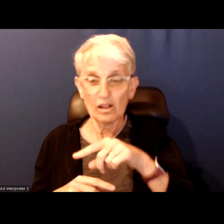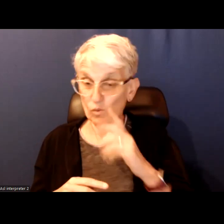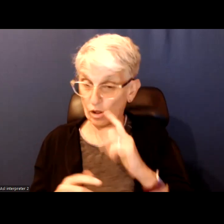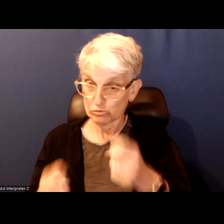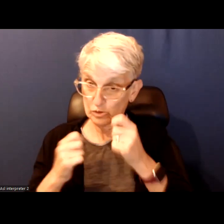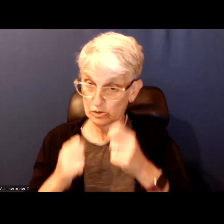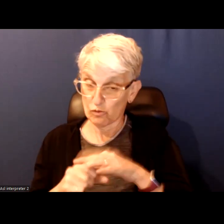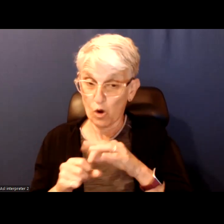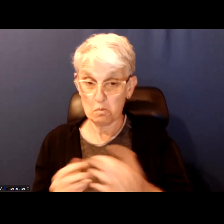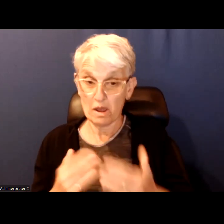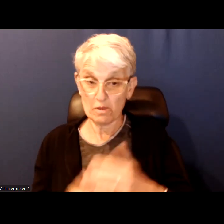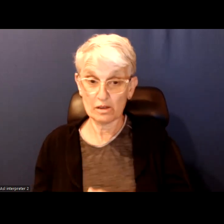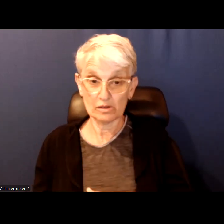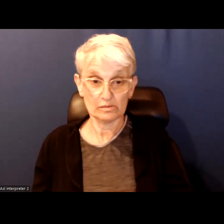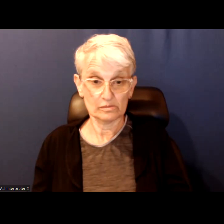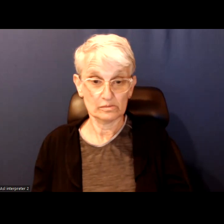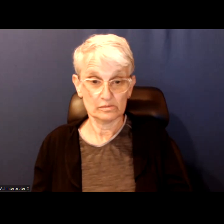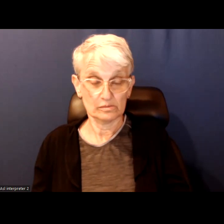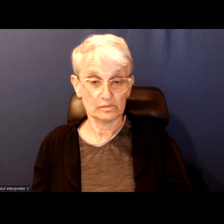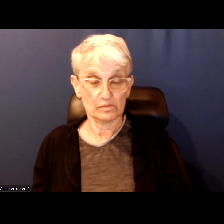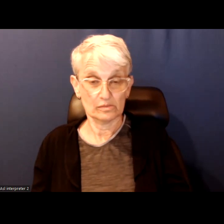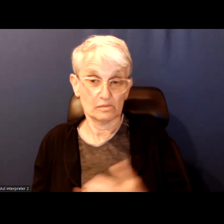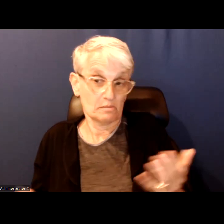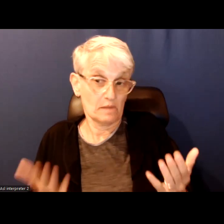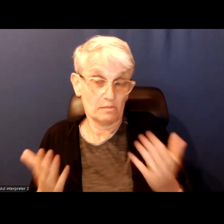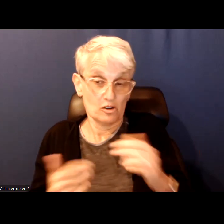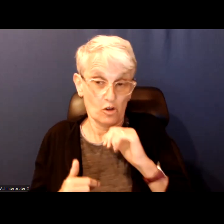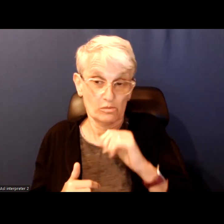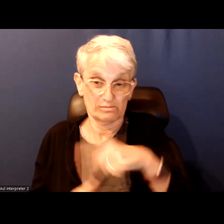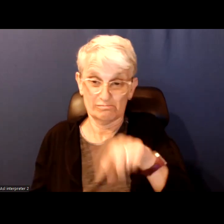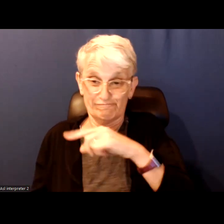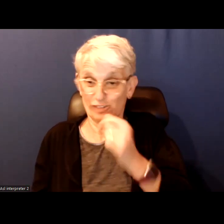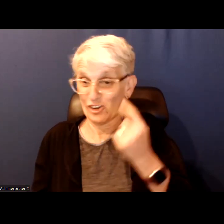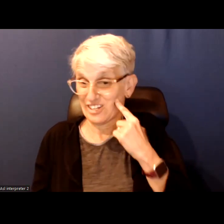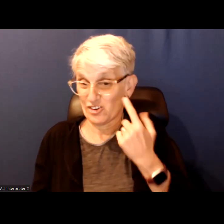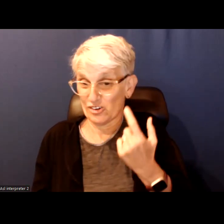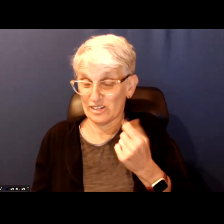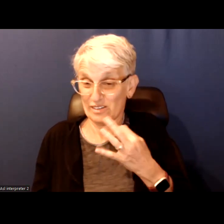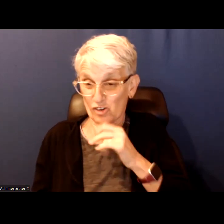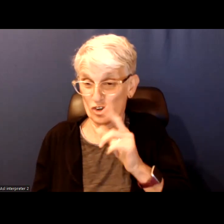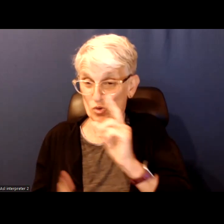But who has heard that unless you have attended the Canada debate you would never know that